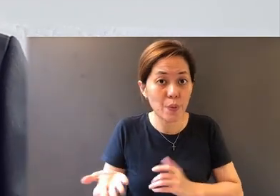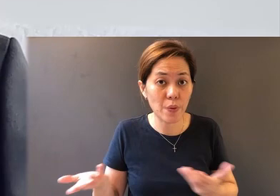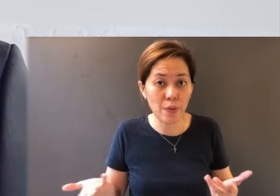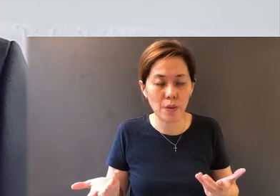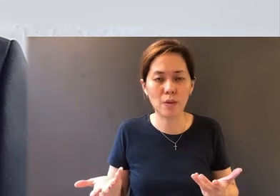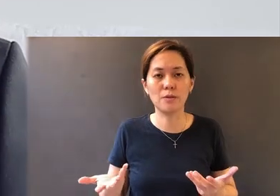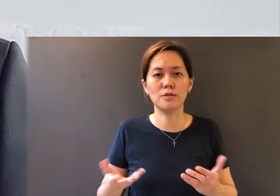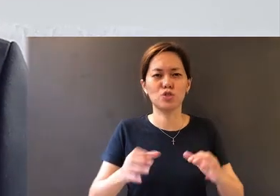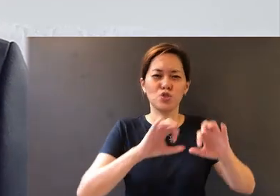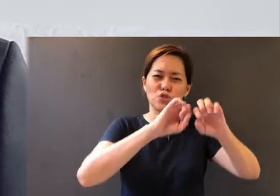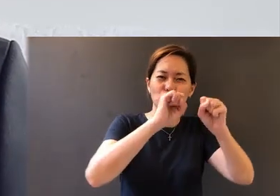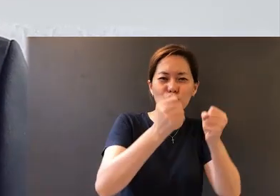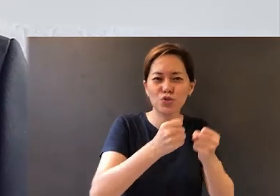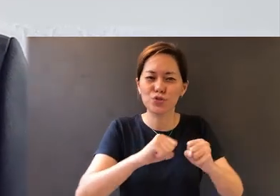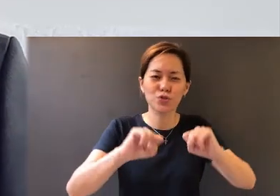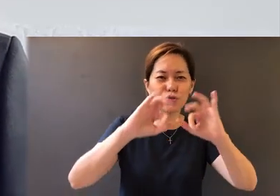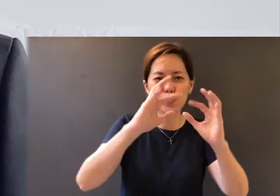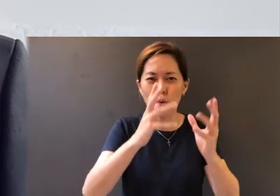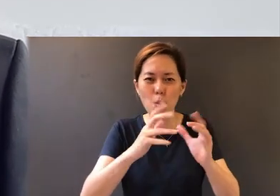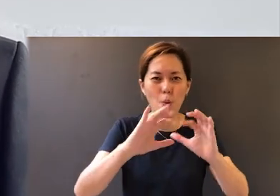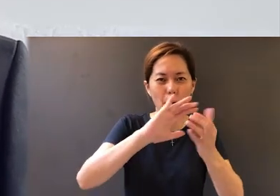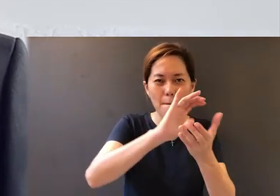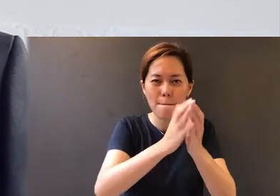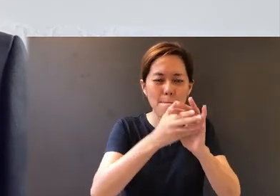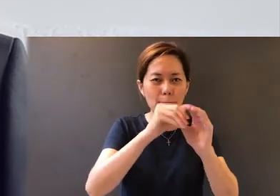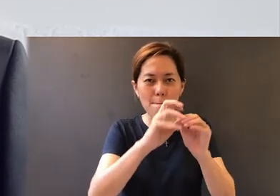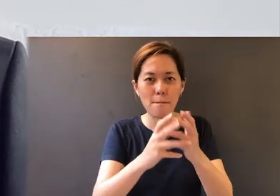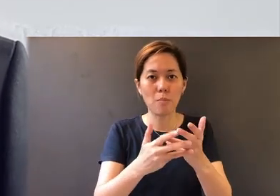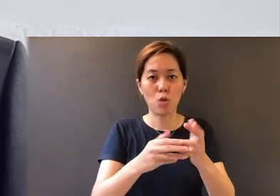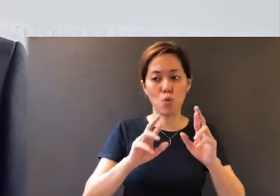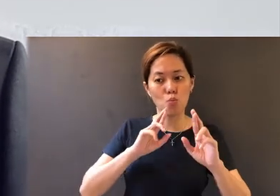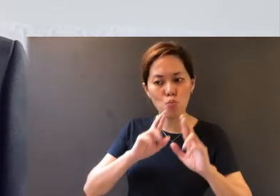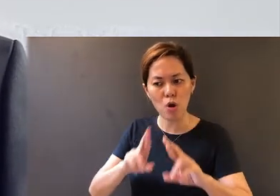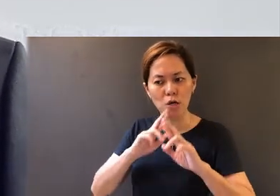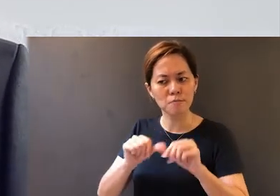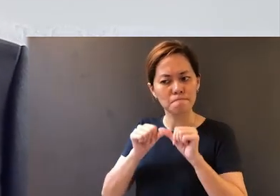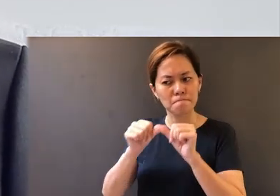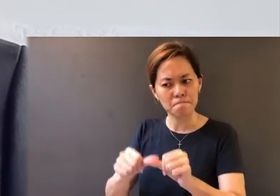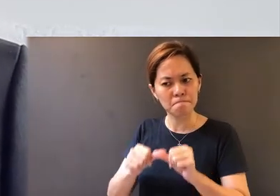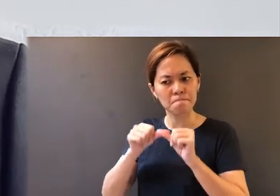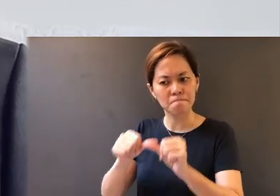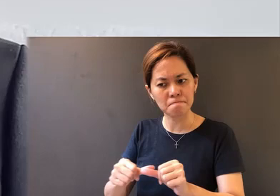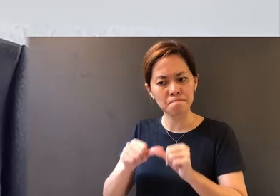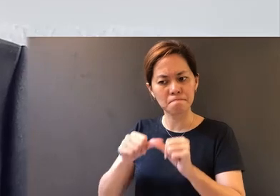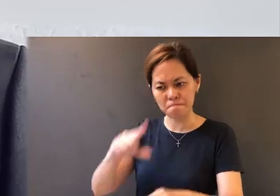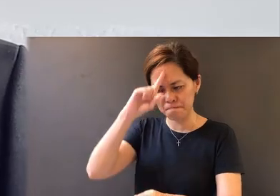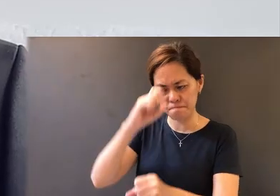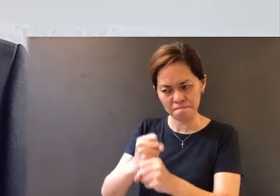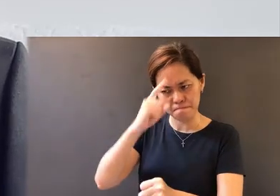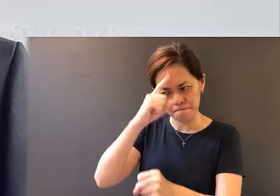to shape us to respond consistently, steadfastly in faithfulness,